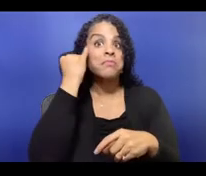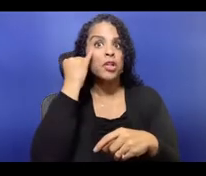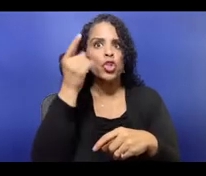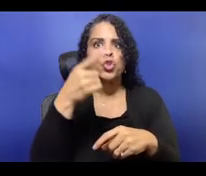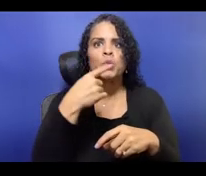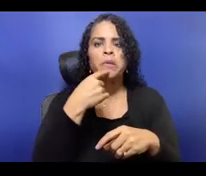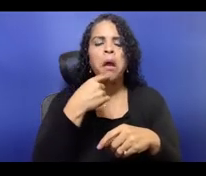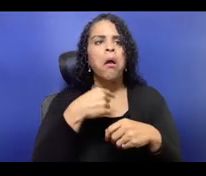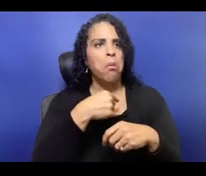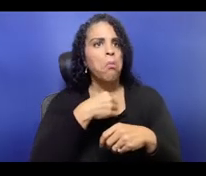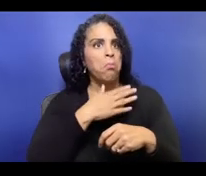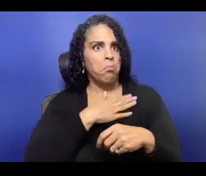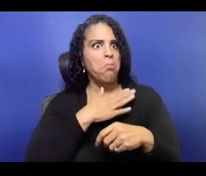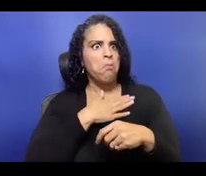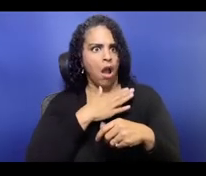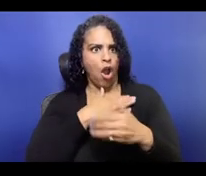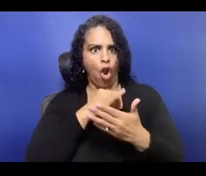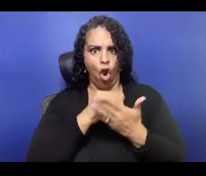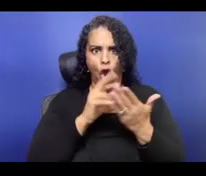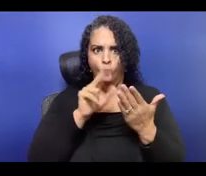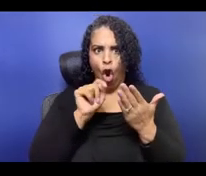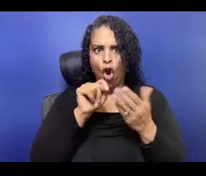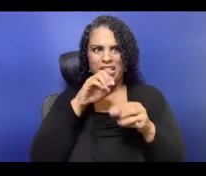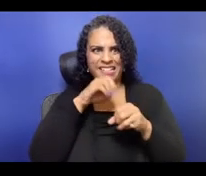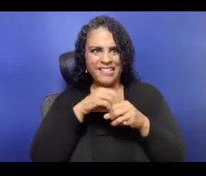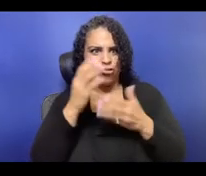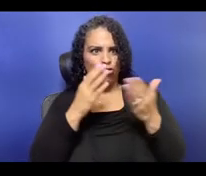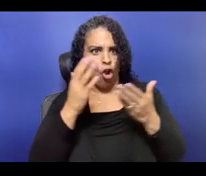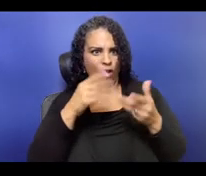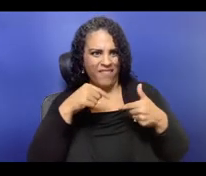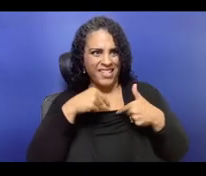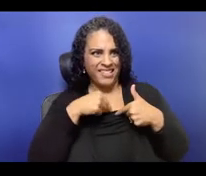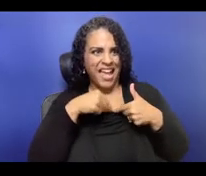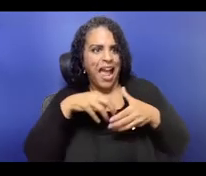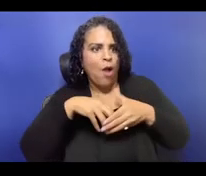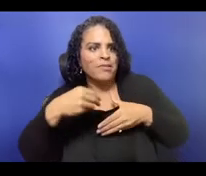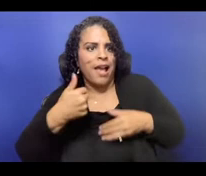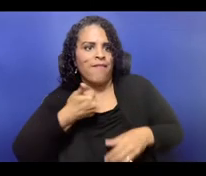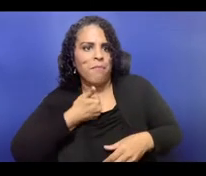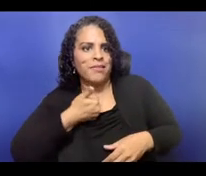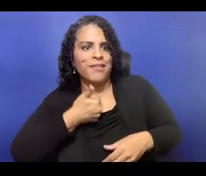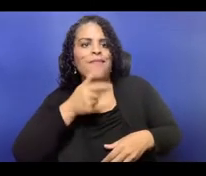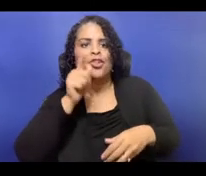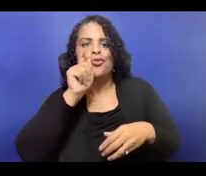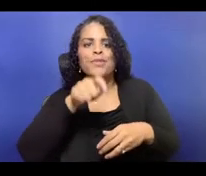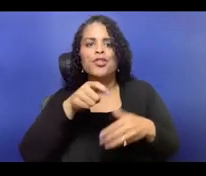may have some aspect to it that may or may not be in line with what it is you're trying to do